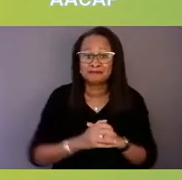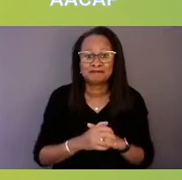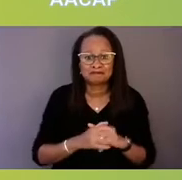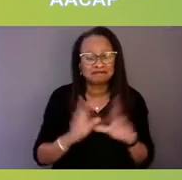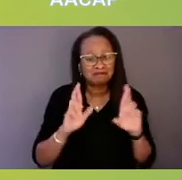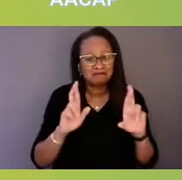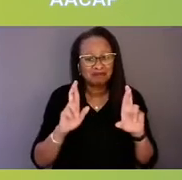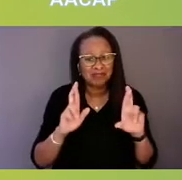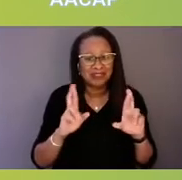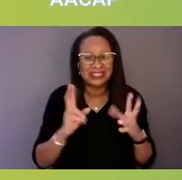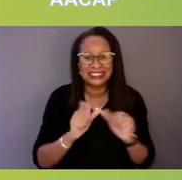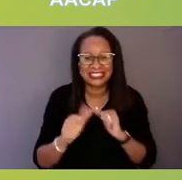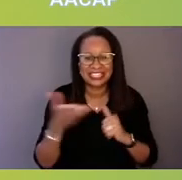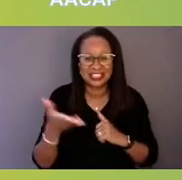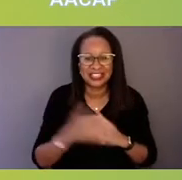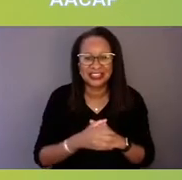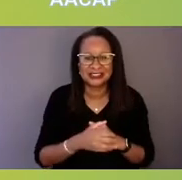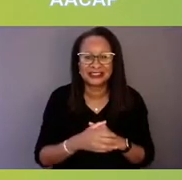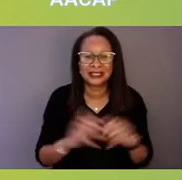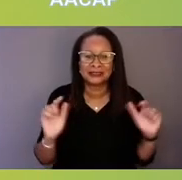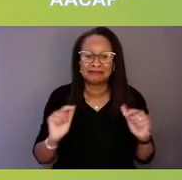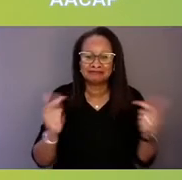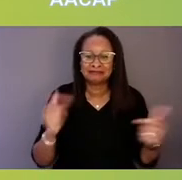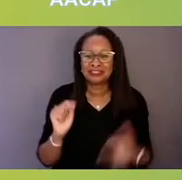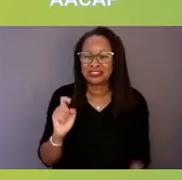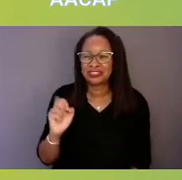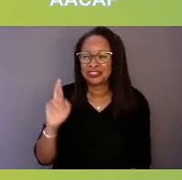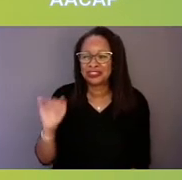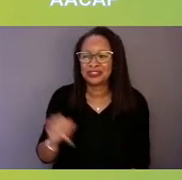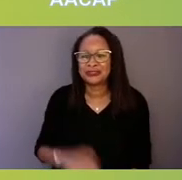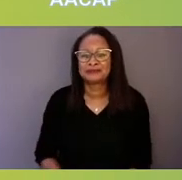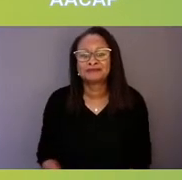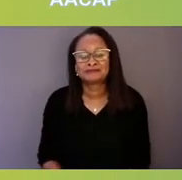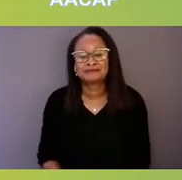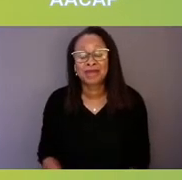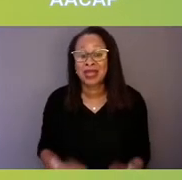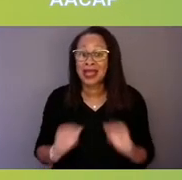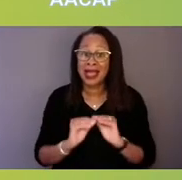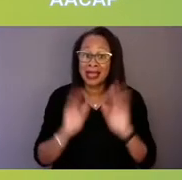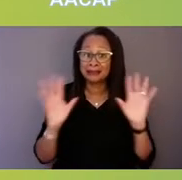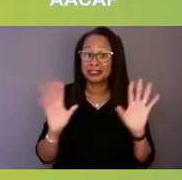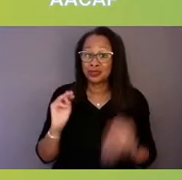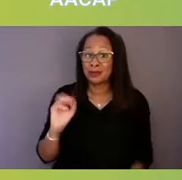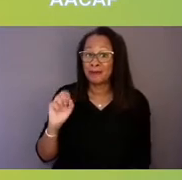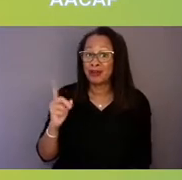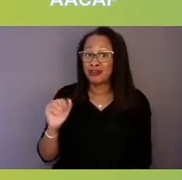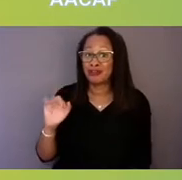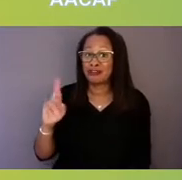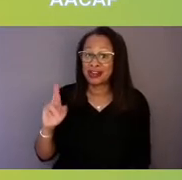I'll turn that to Terri. Totally, and I think one thing is, just so our audience understands